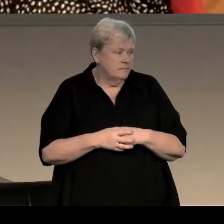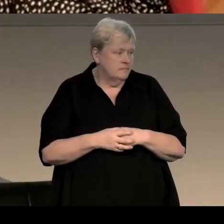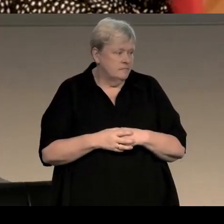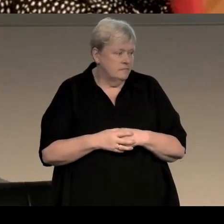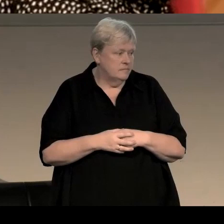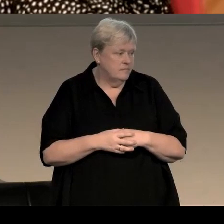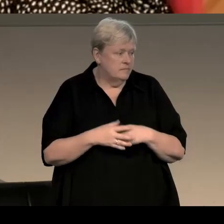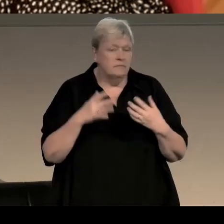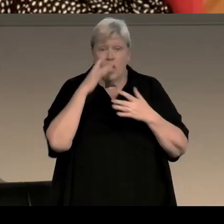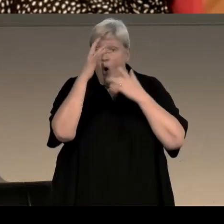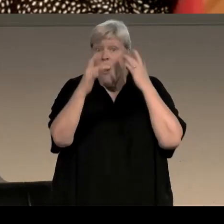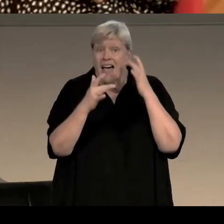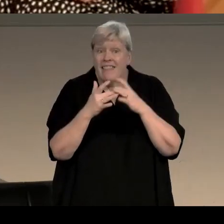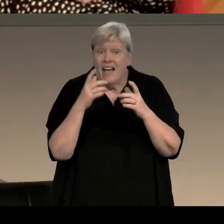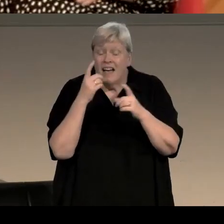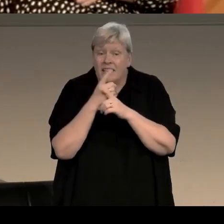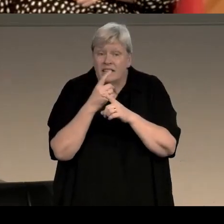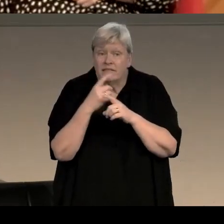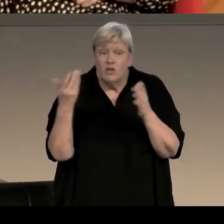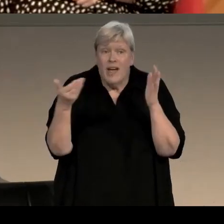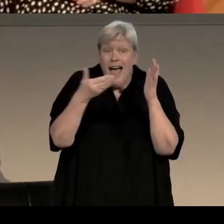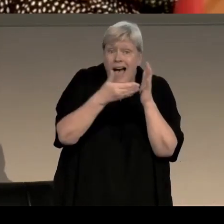If you're online, if you could pop your question into the Q&A